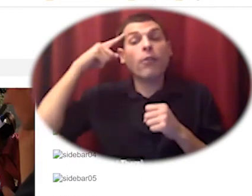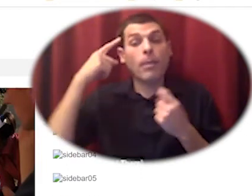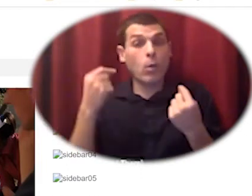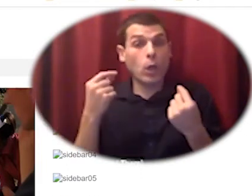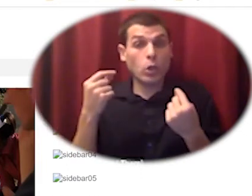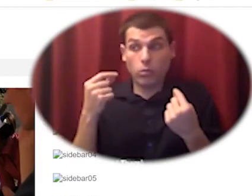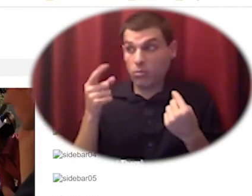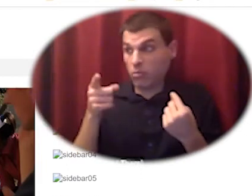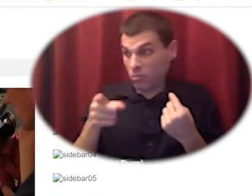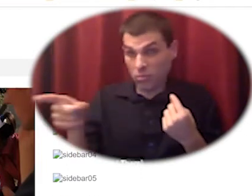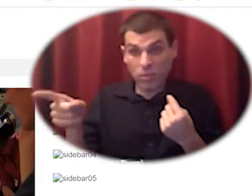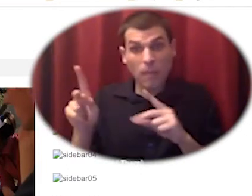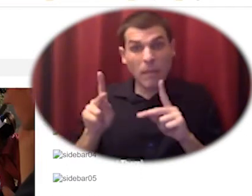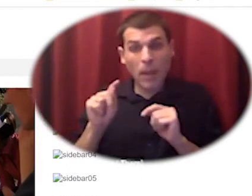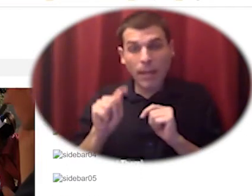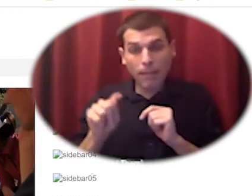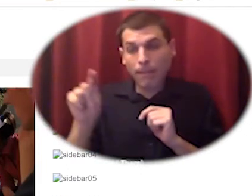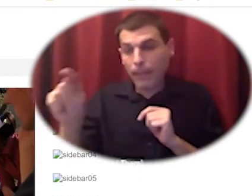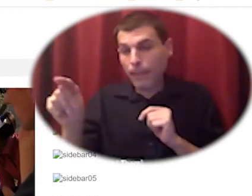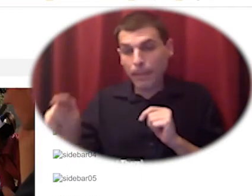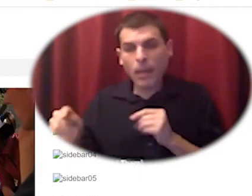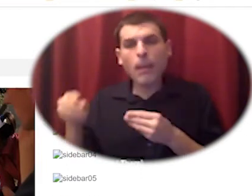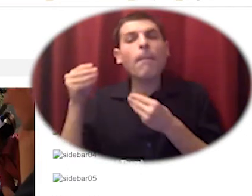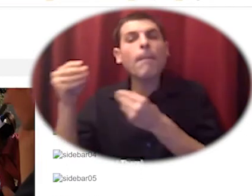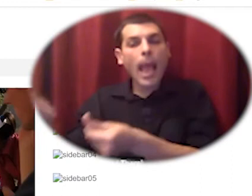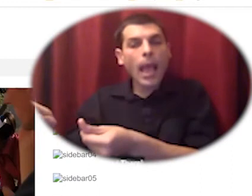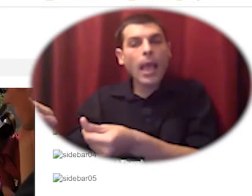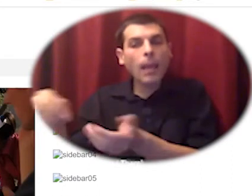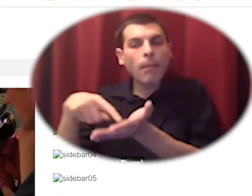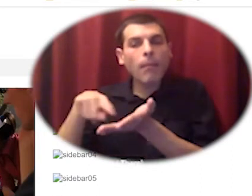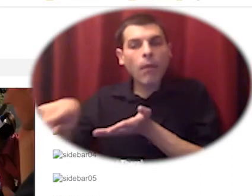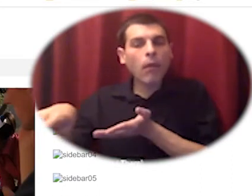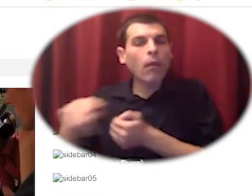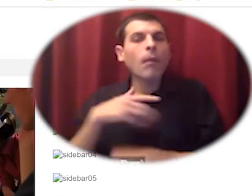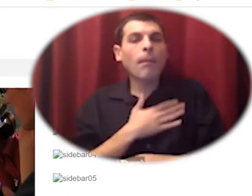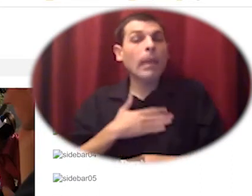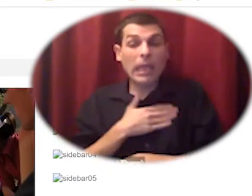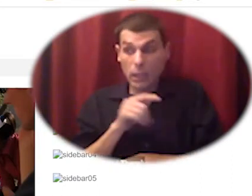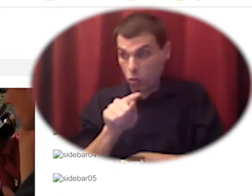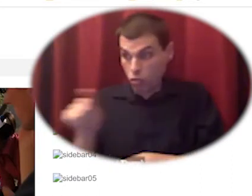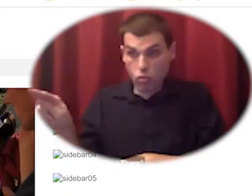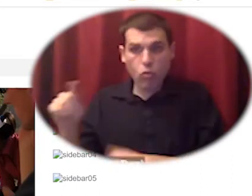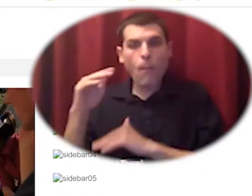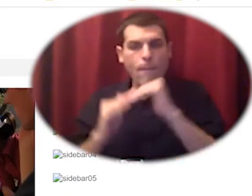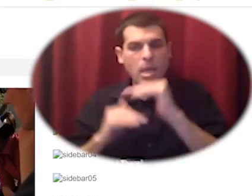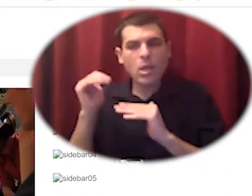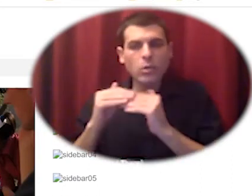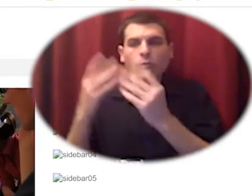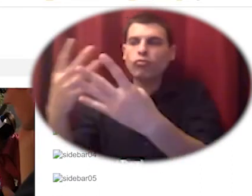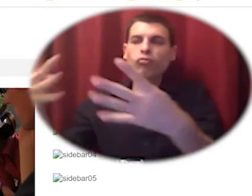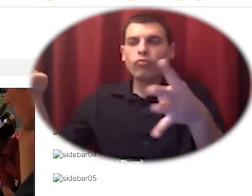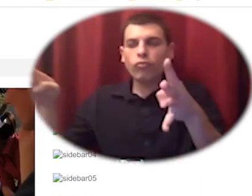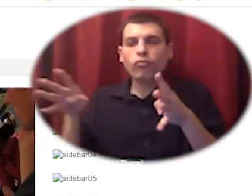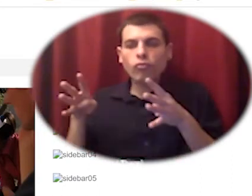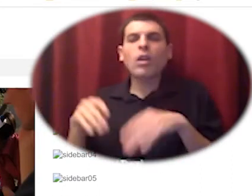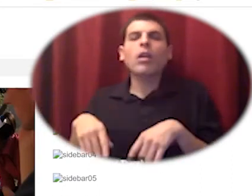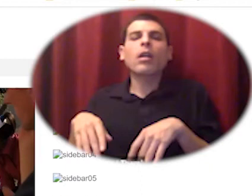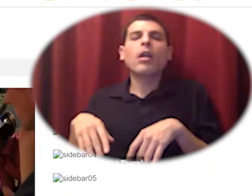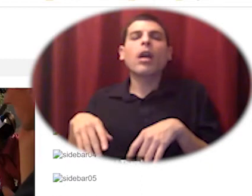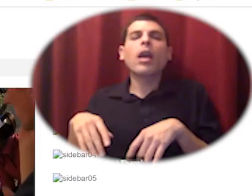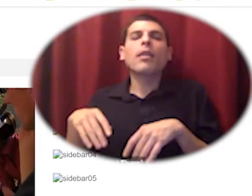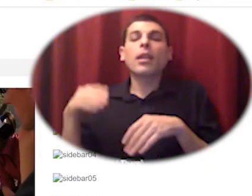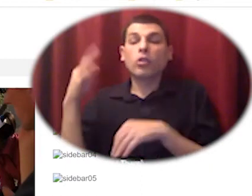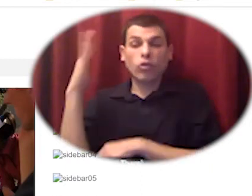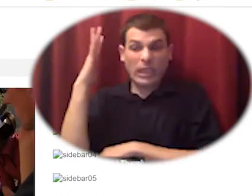of building terraces and also planting trees and having some of the land re-divvied up